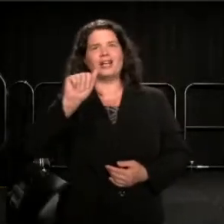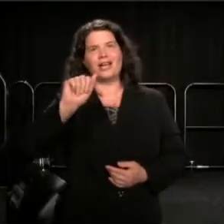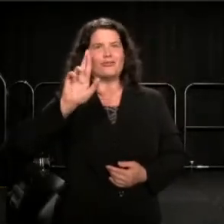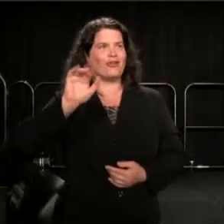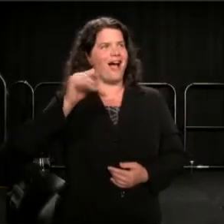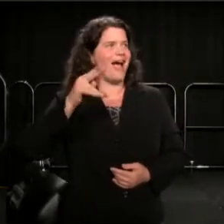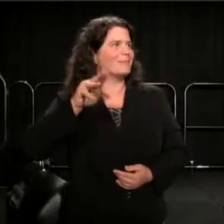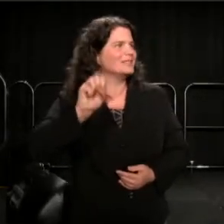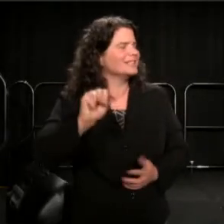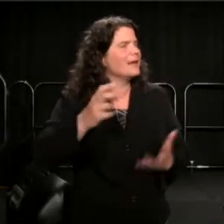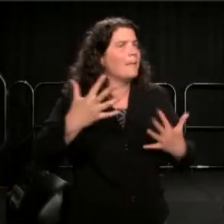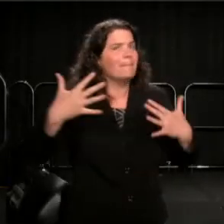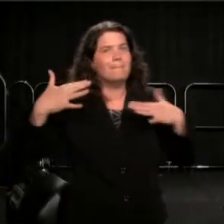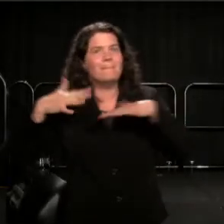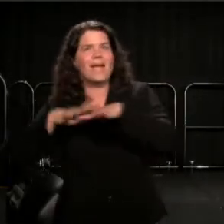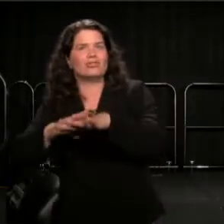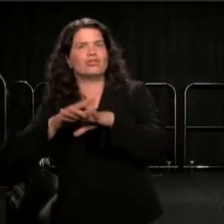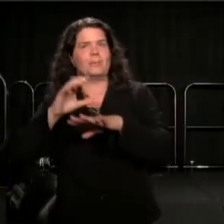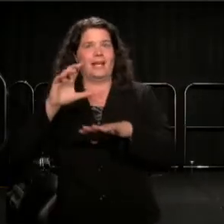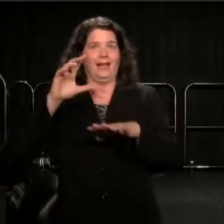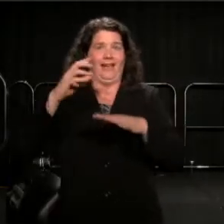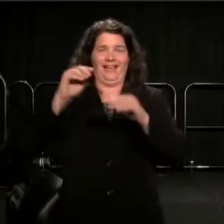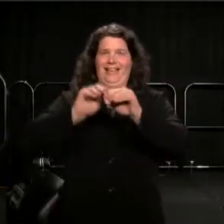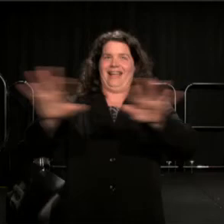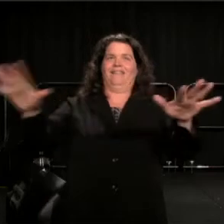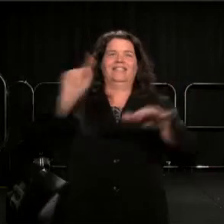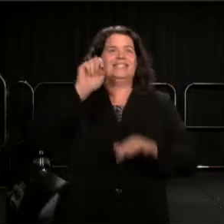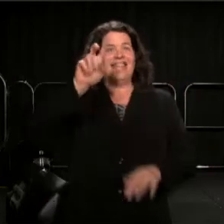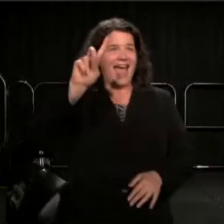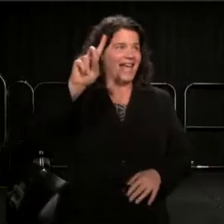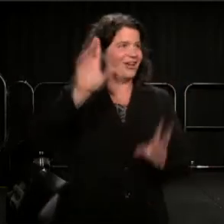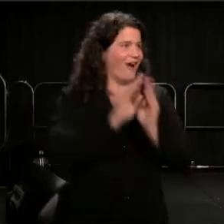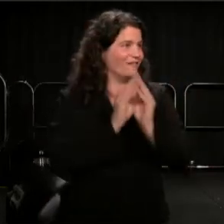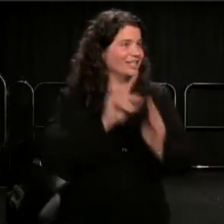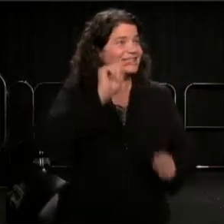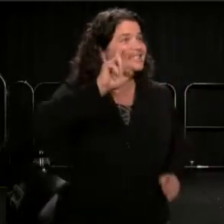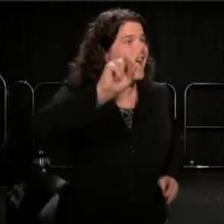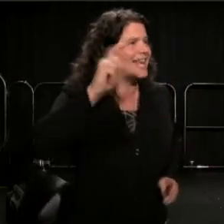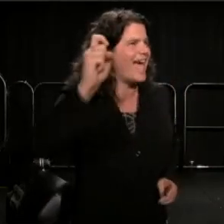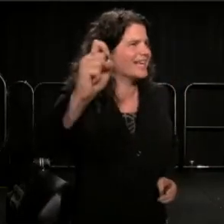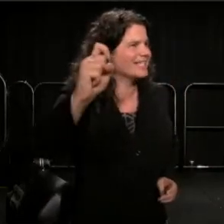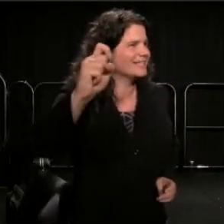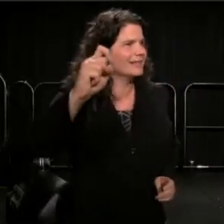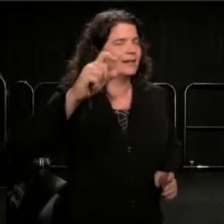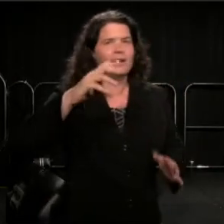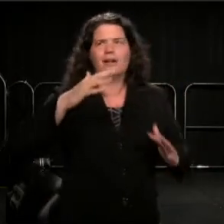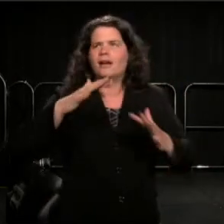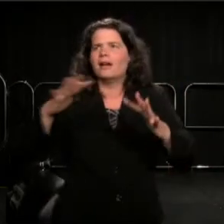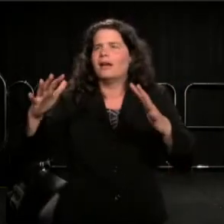Main streaming of the Ted Conference, TedEx, the proliferation of places and journals that gather